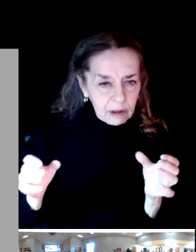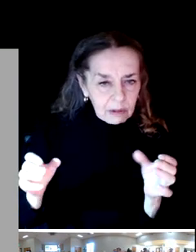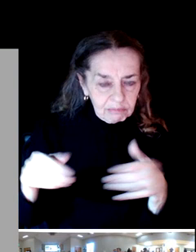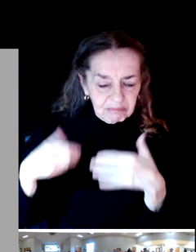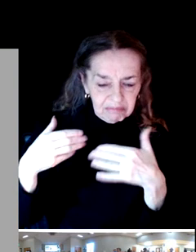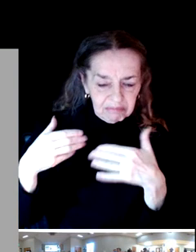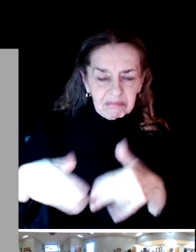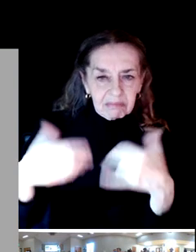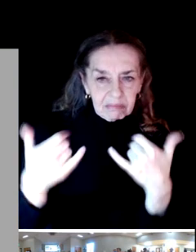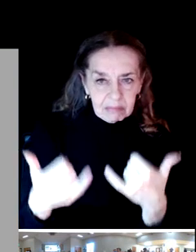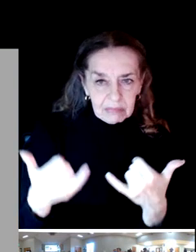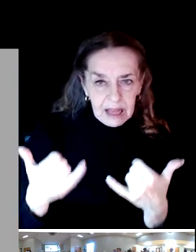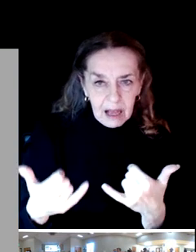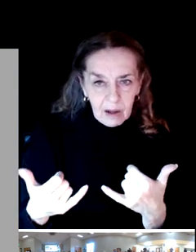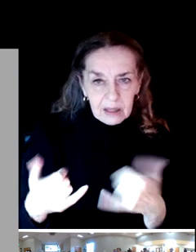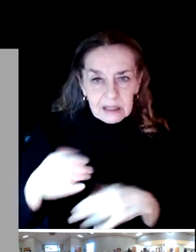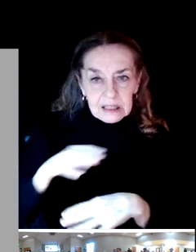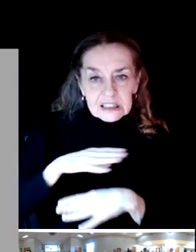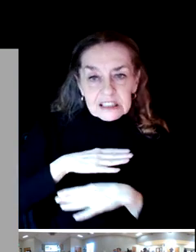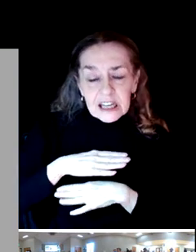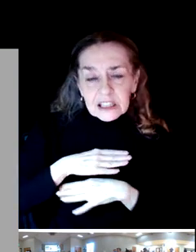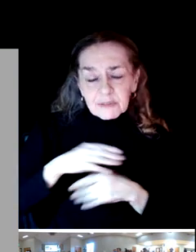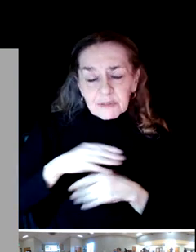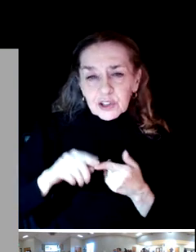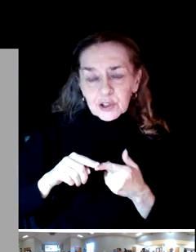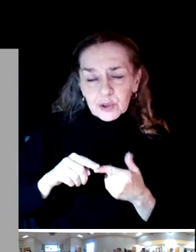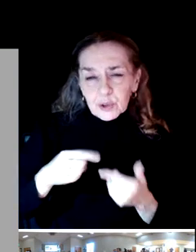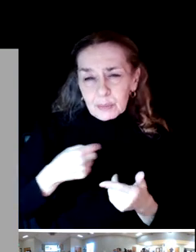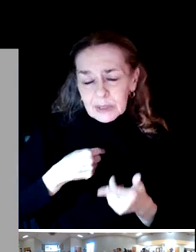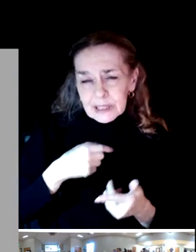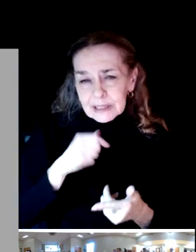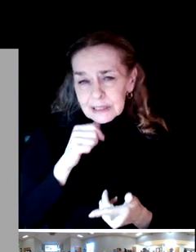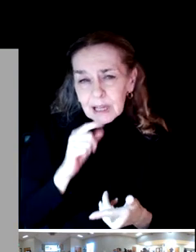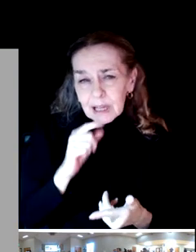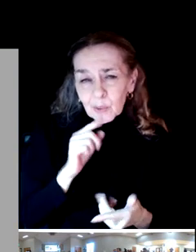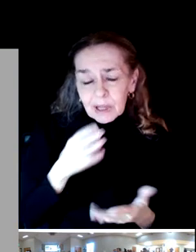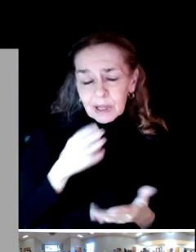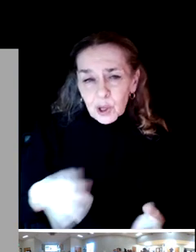Now, satisfaction to me is not a really important priority part of the master plan.